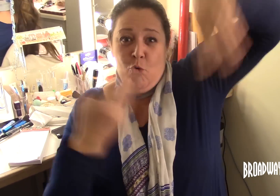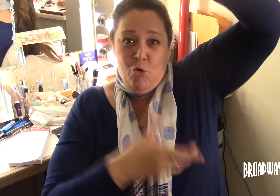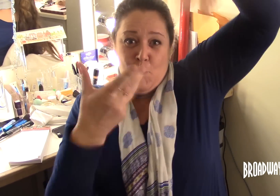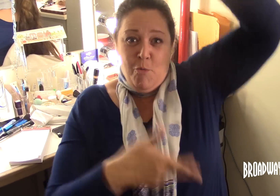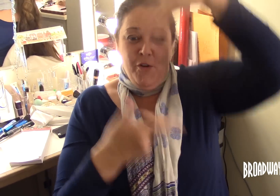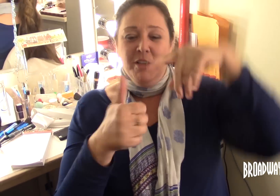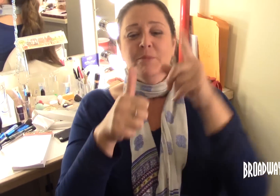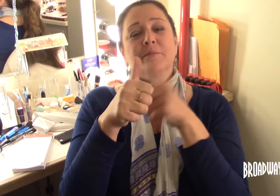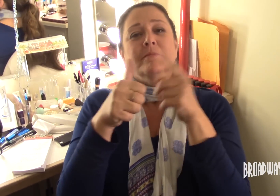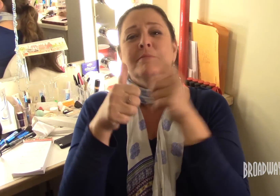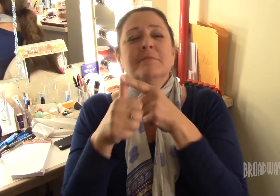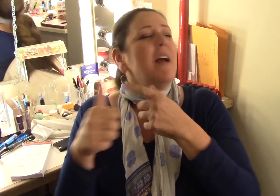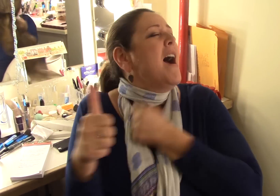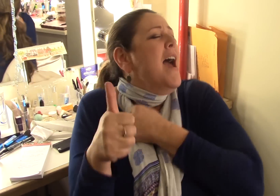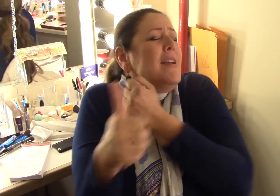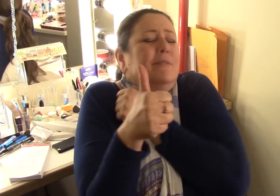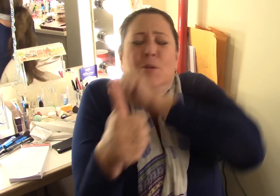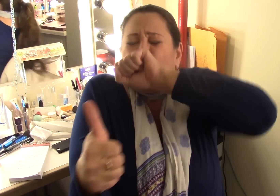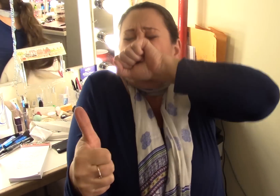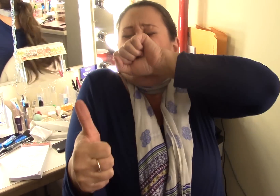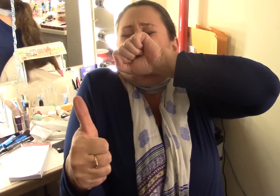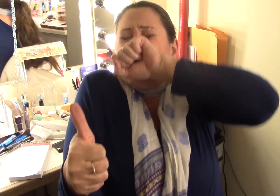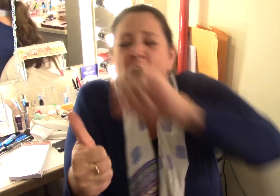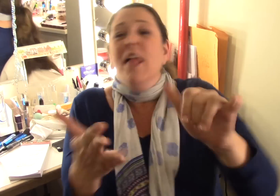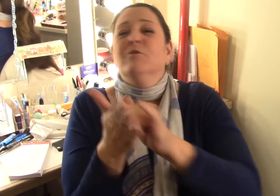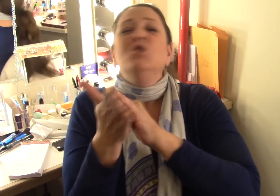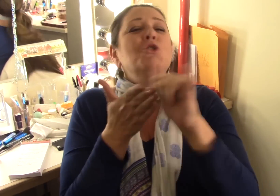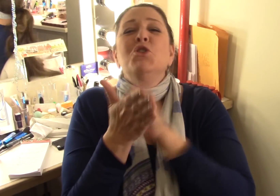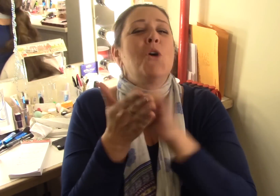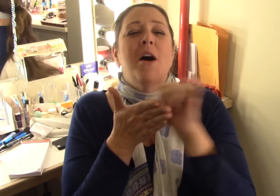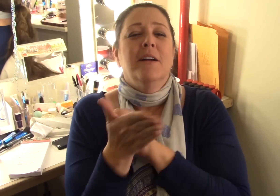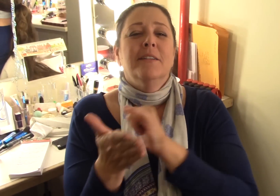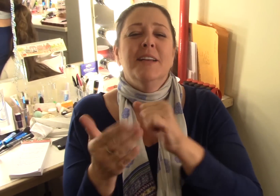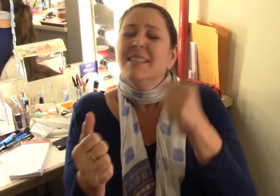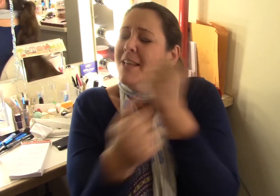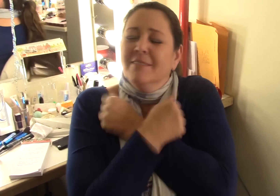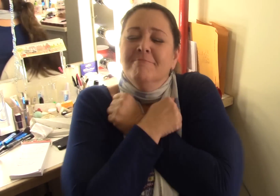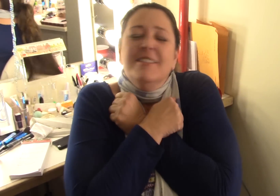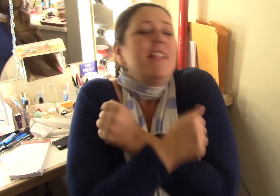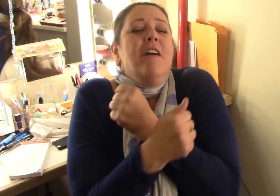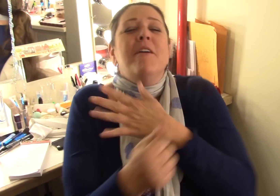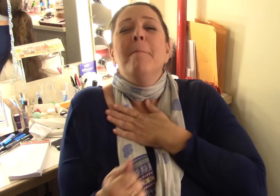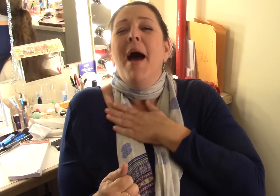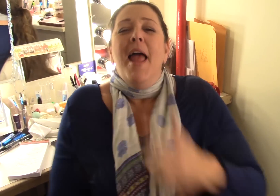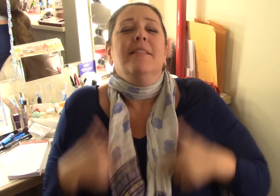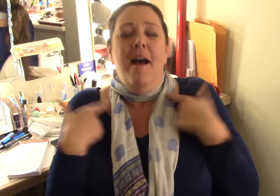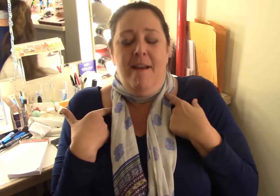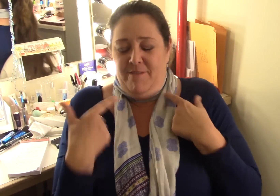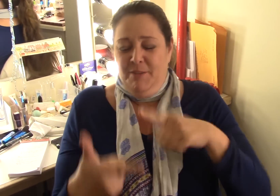a perfect storm I just love New York I love my